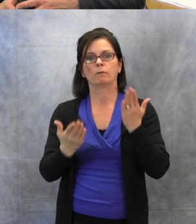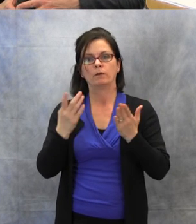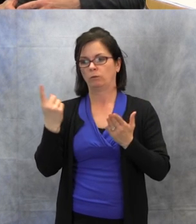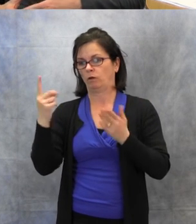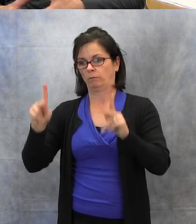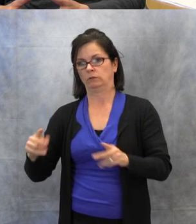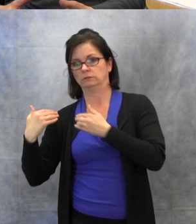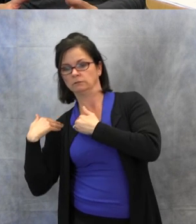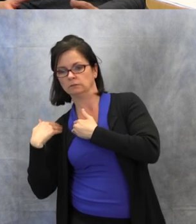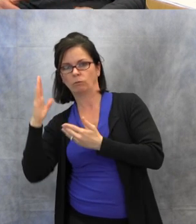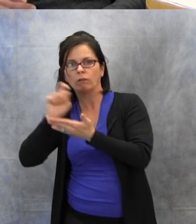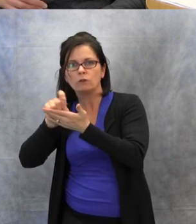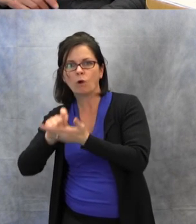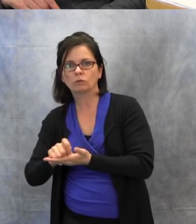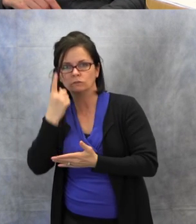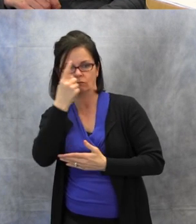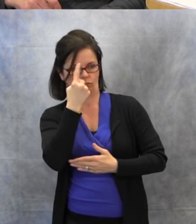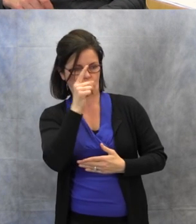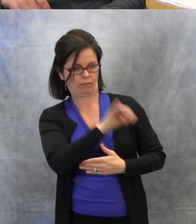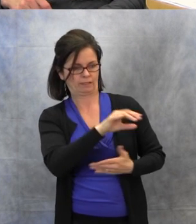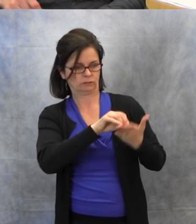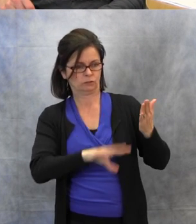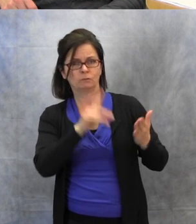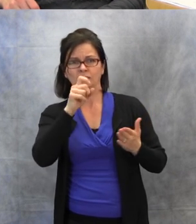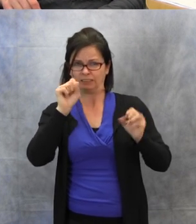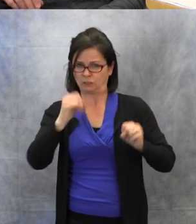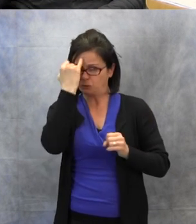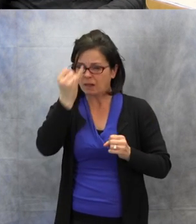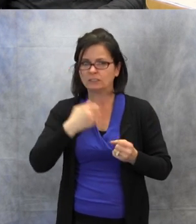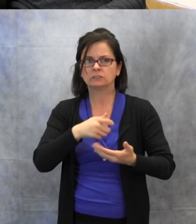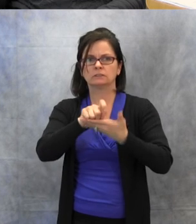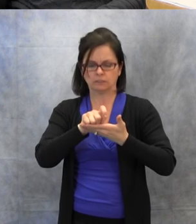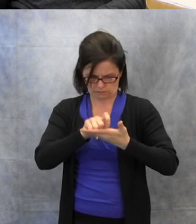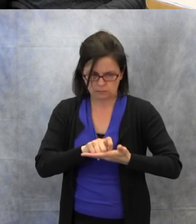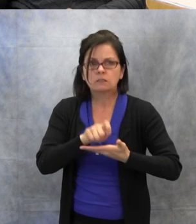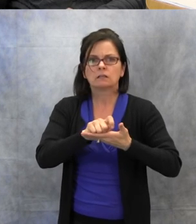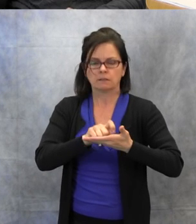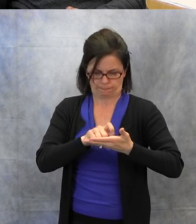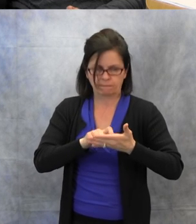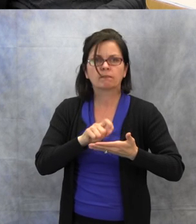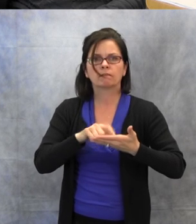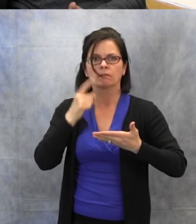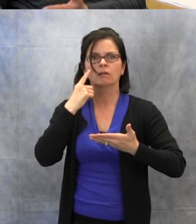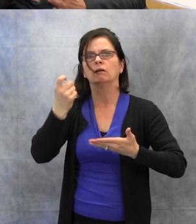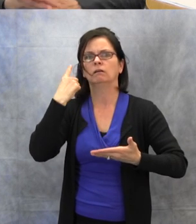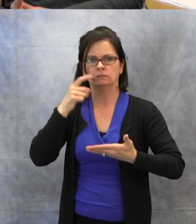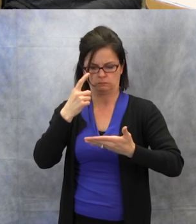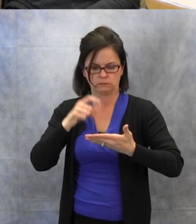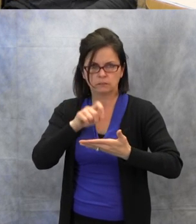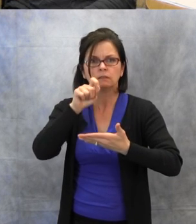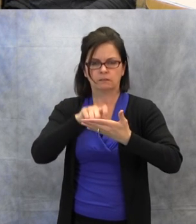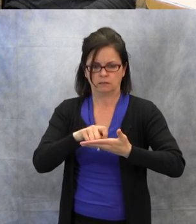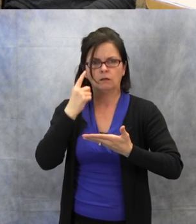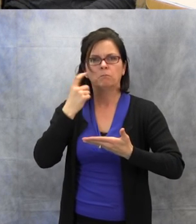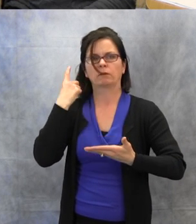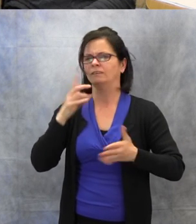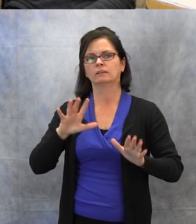because it's so hard to look down writing notes, then they're missing watching the instructor, what they're saying.